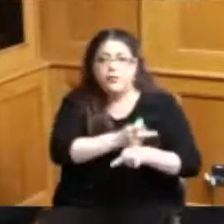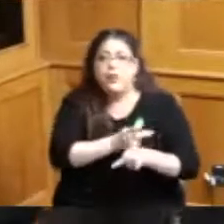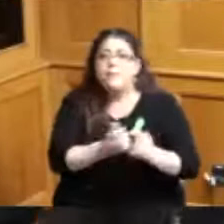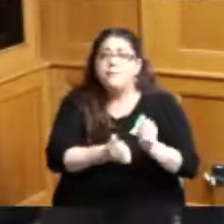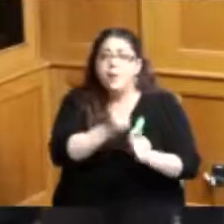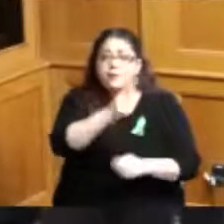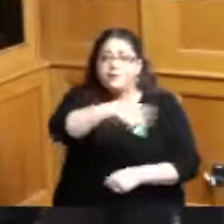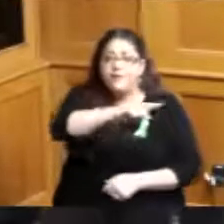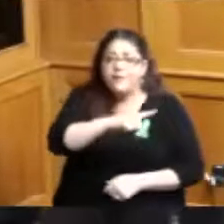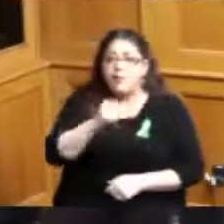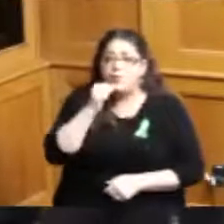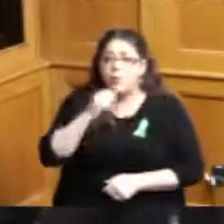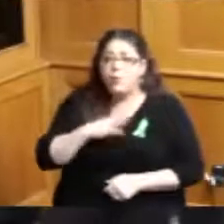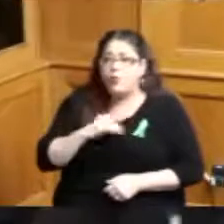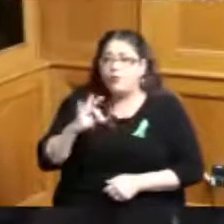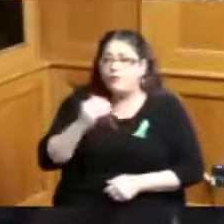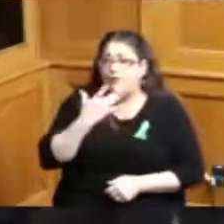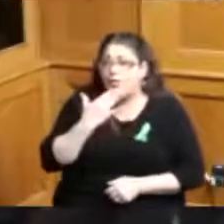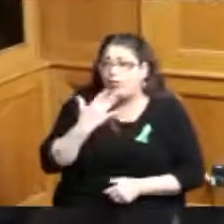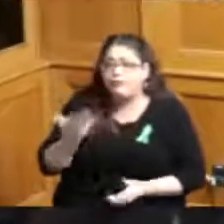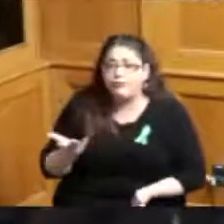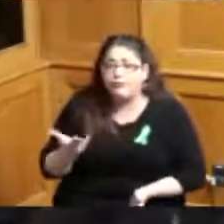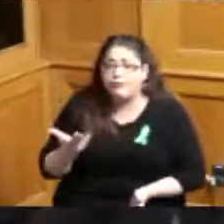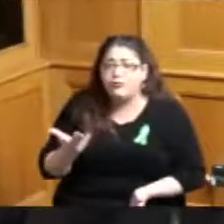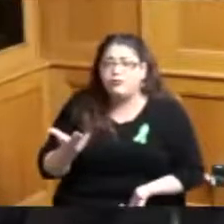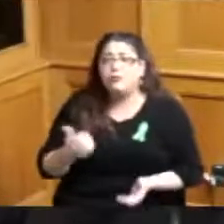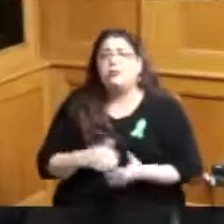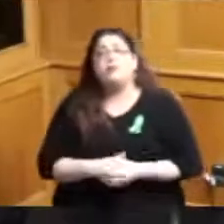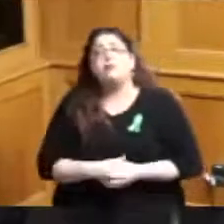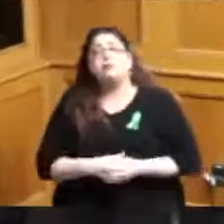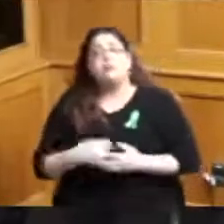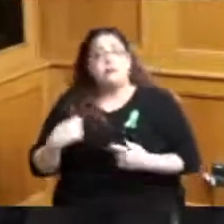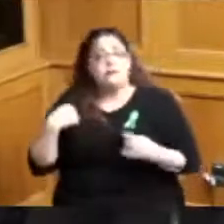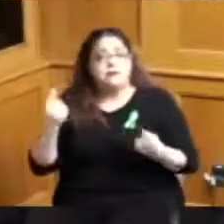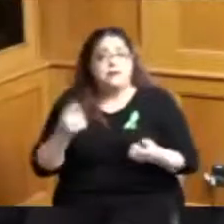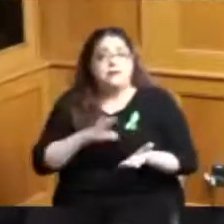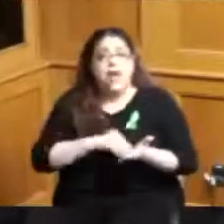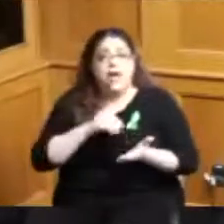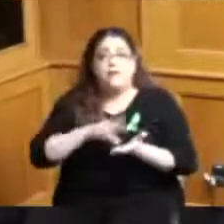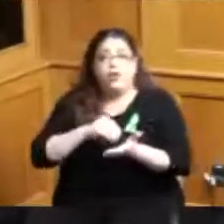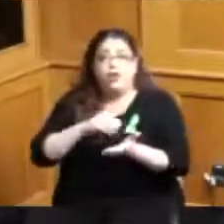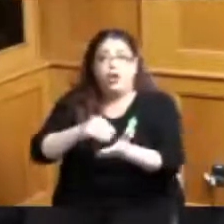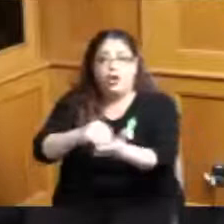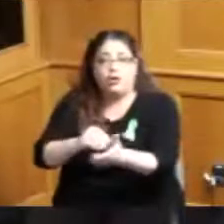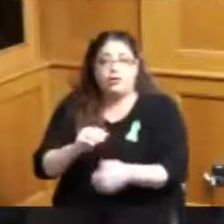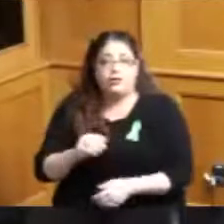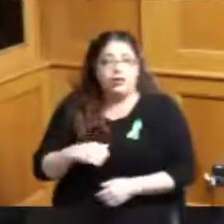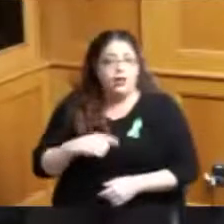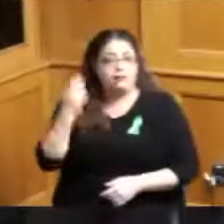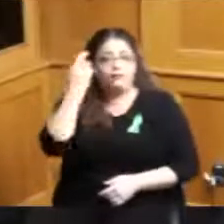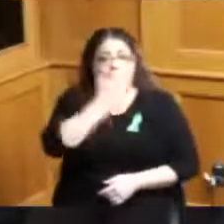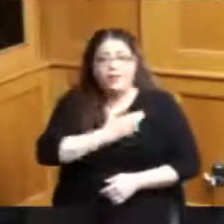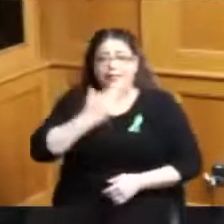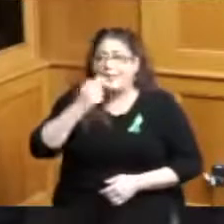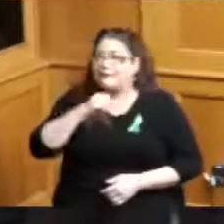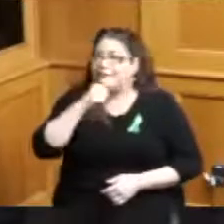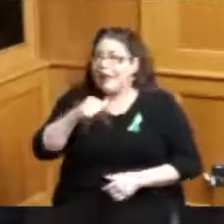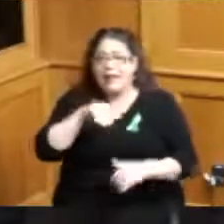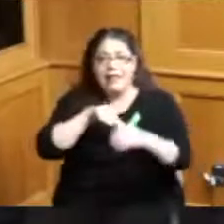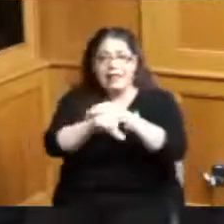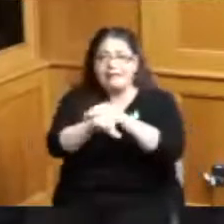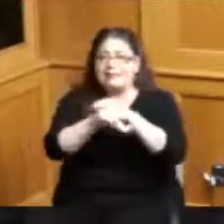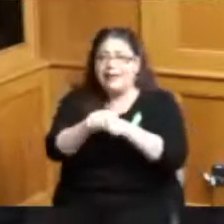women of color I have since learned along my way how inaccessible and expensive expensive